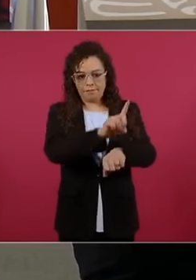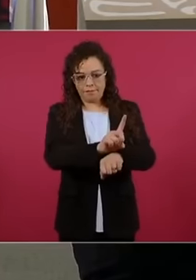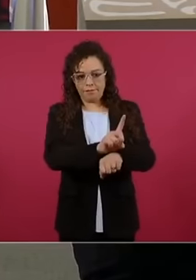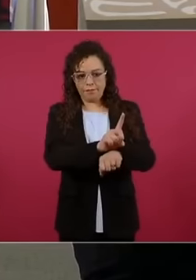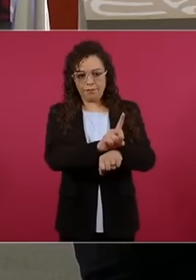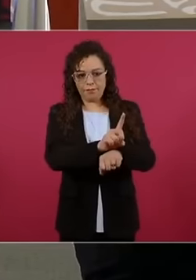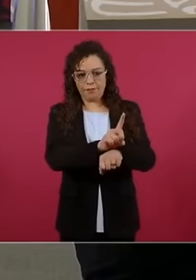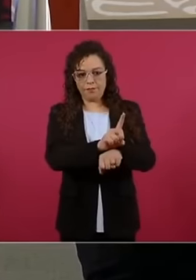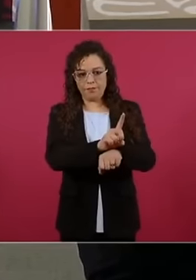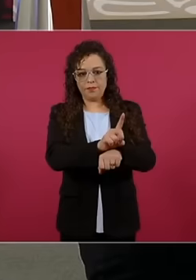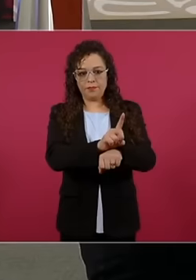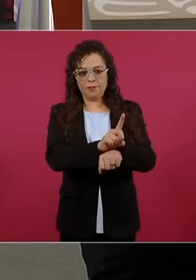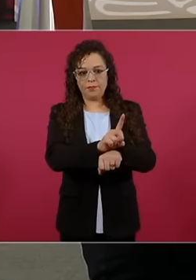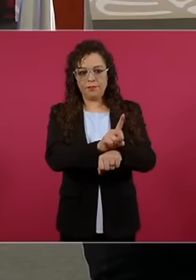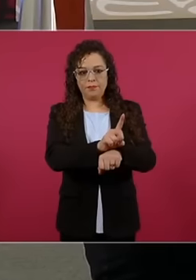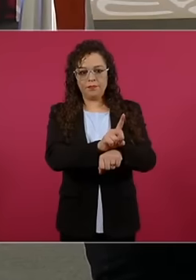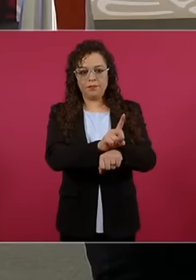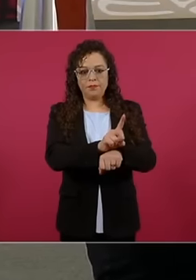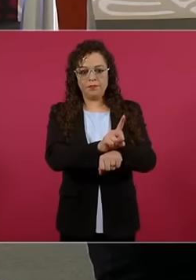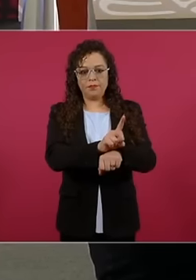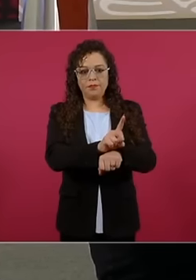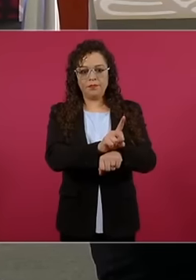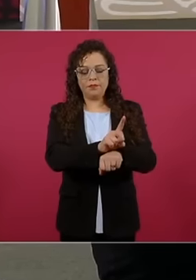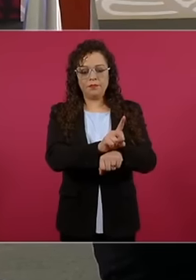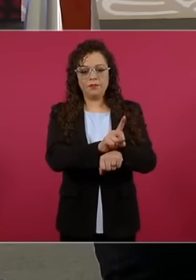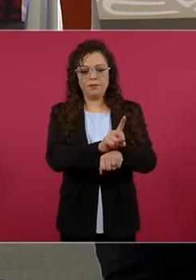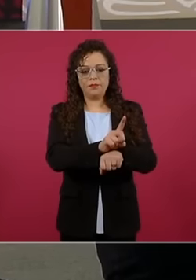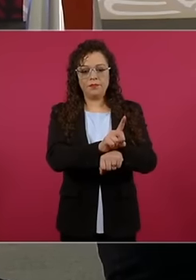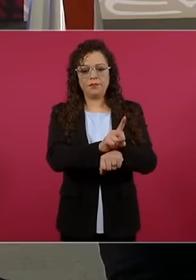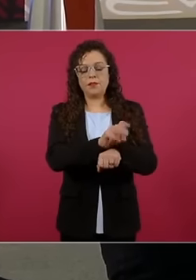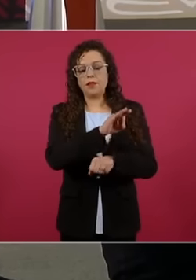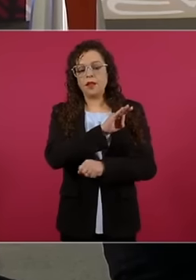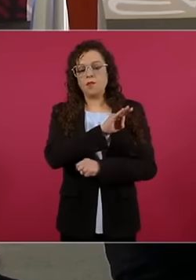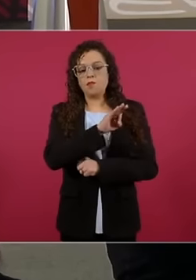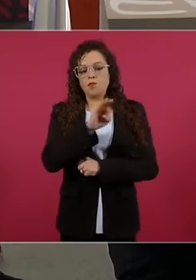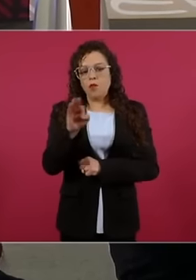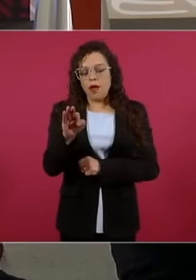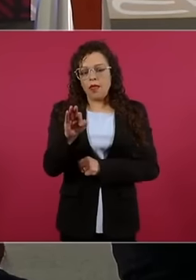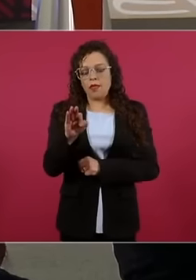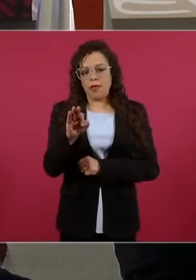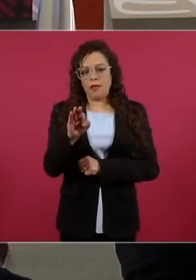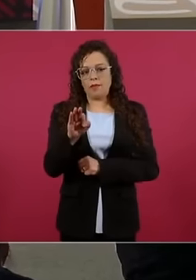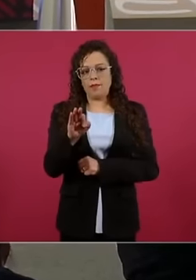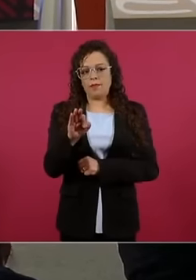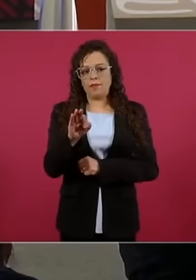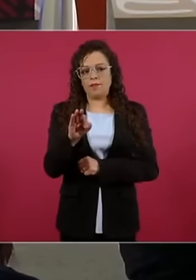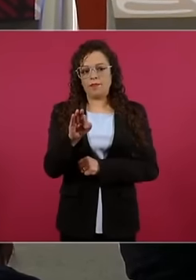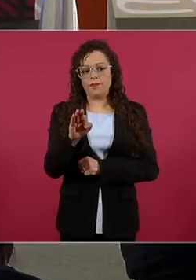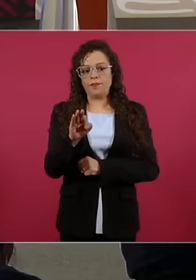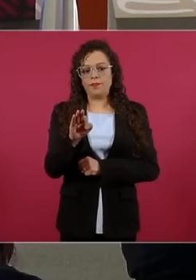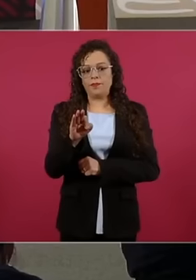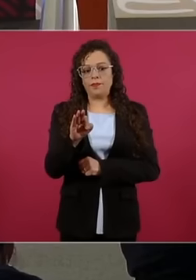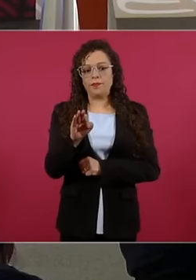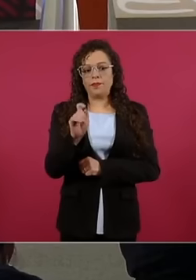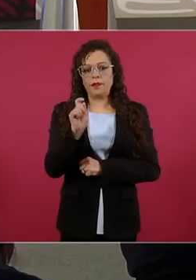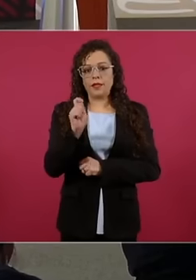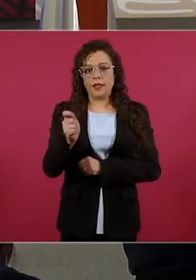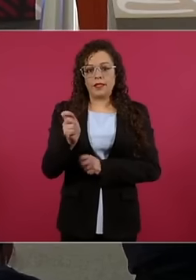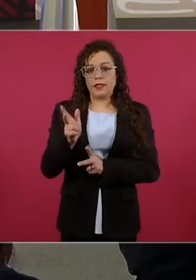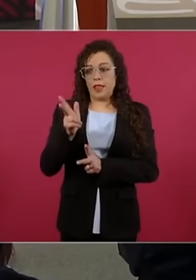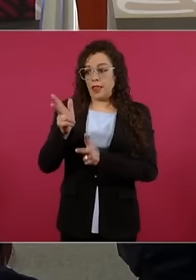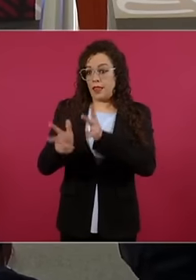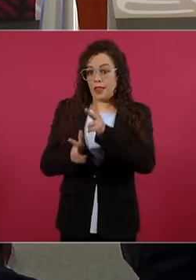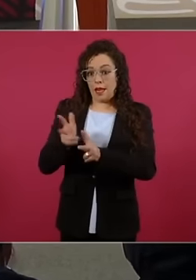in order to achieve the goals regarding the train circulating, there was important